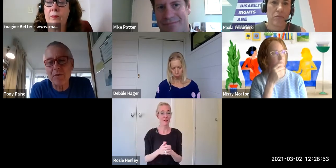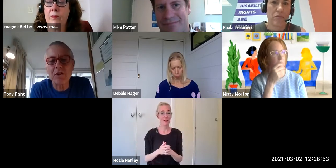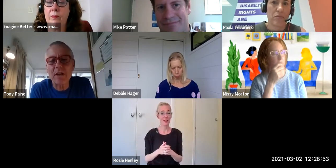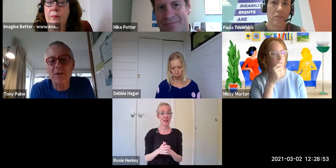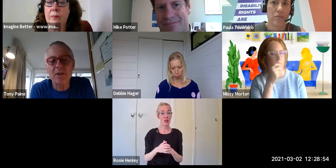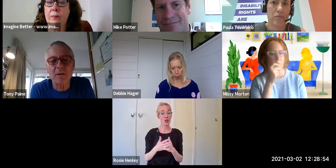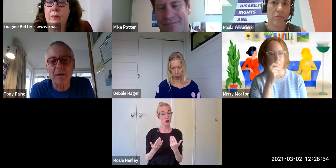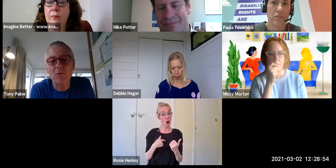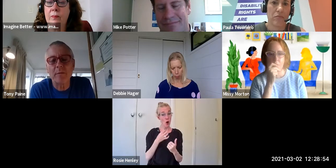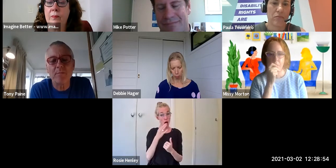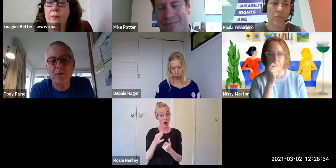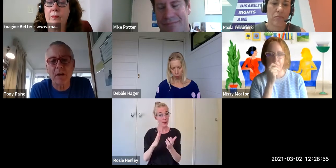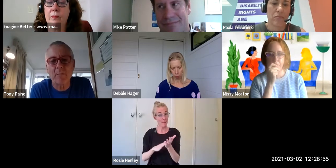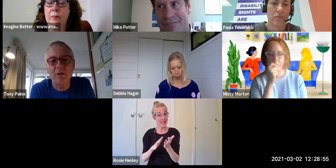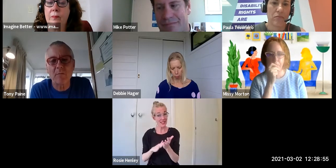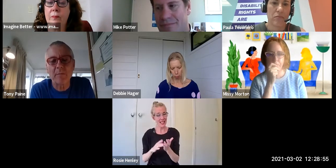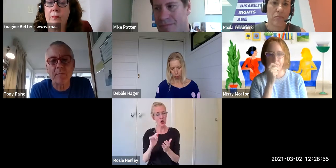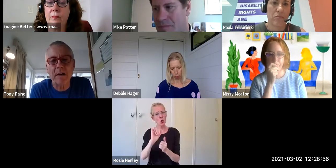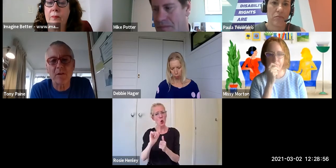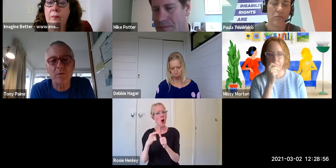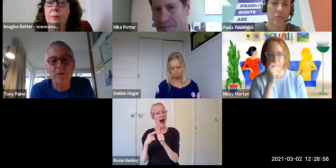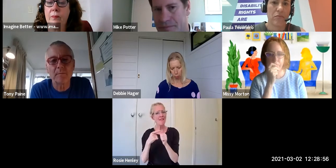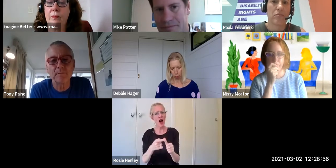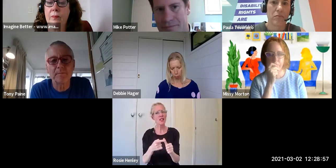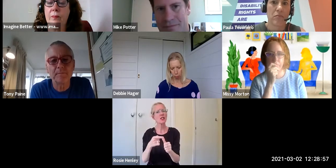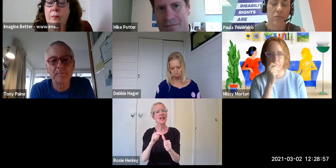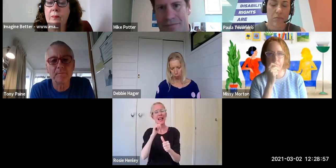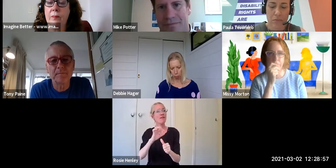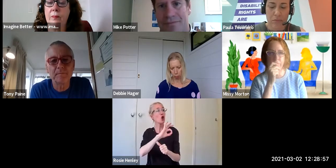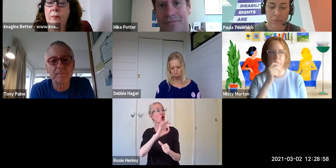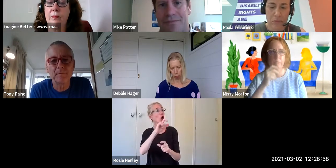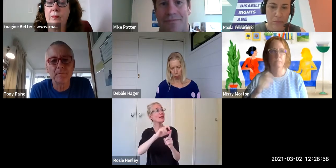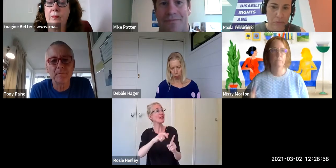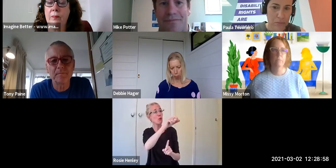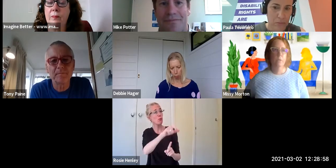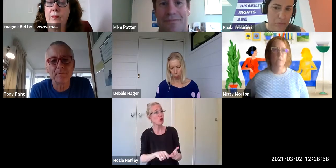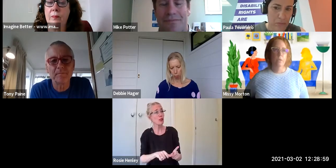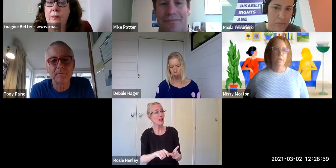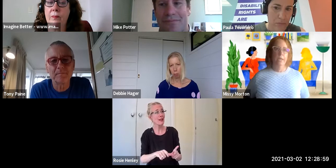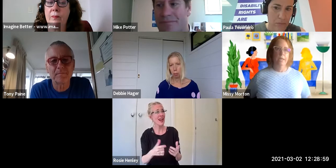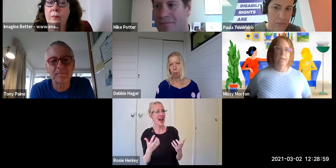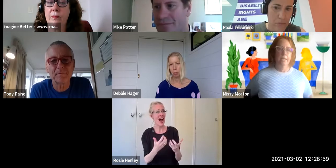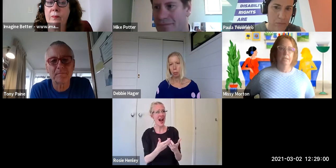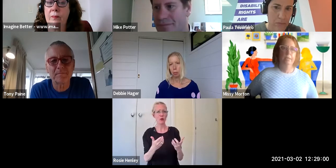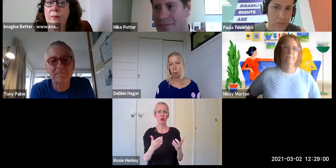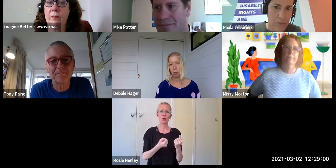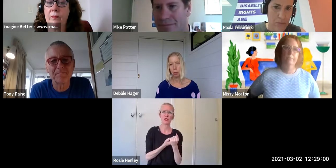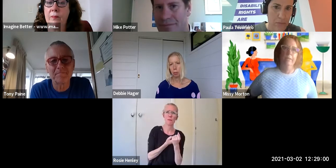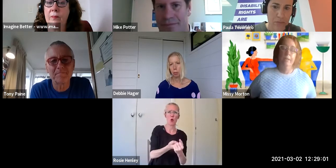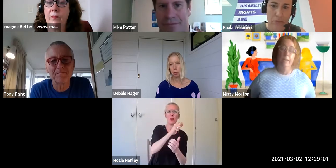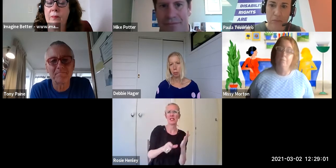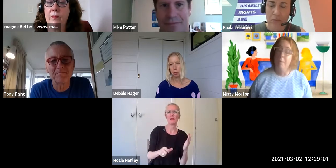with the challenges that will be personal and emotional about being part of this work.